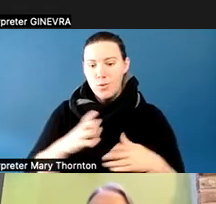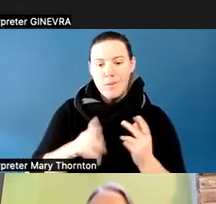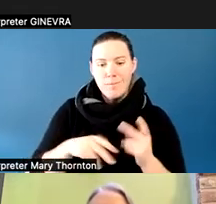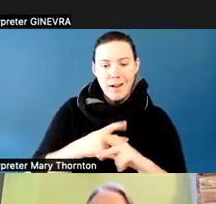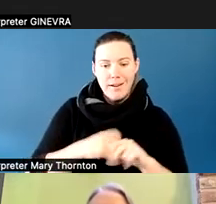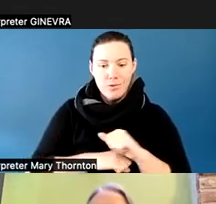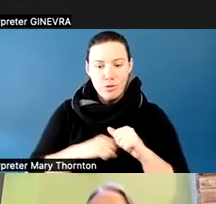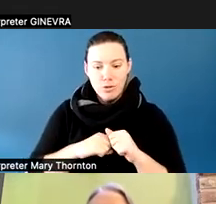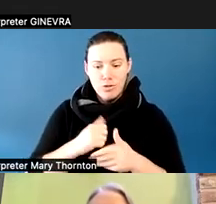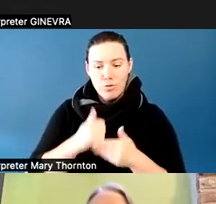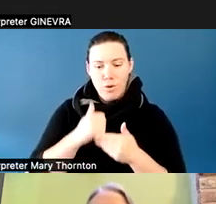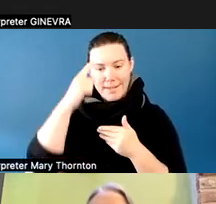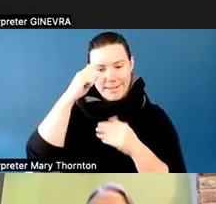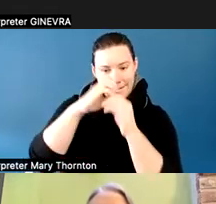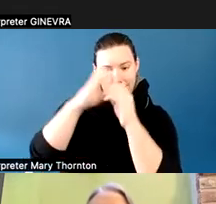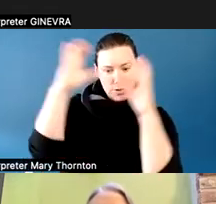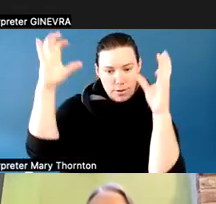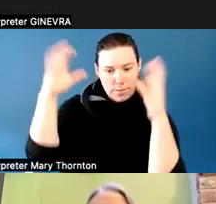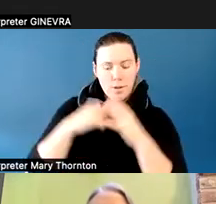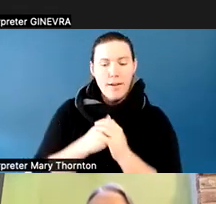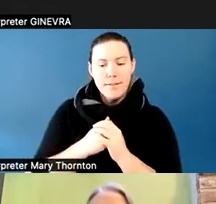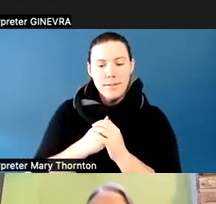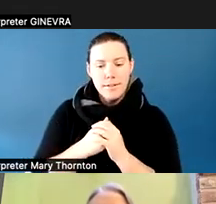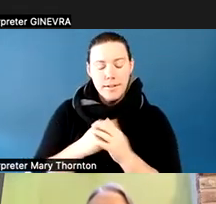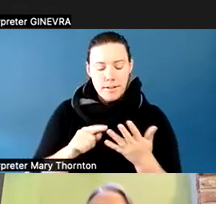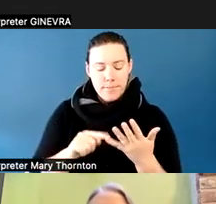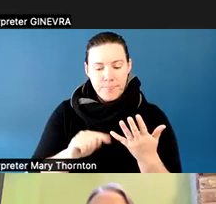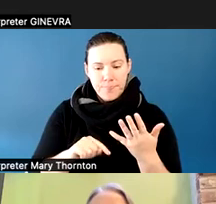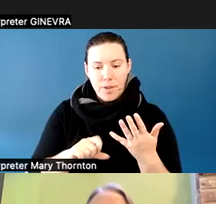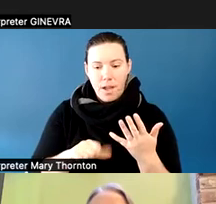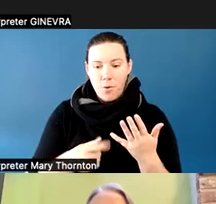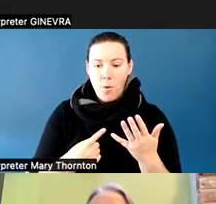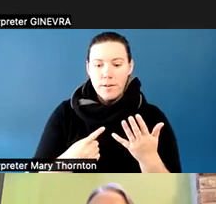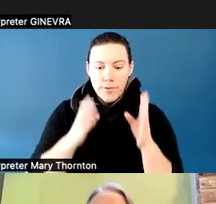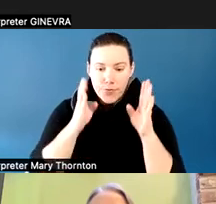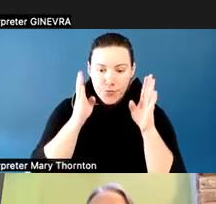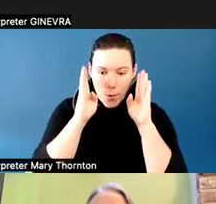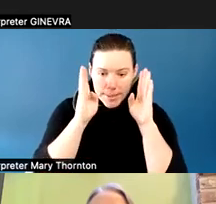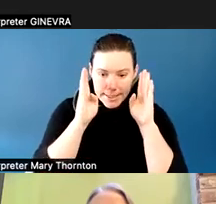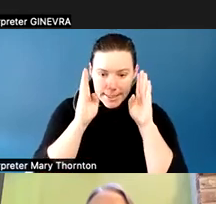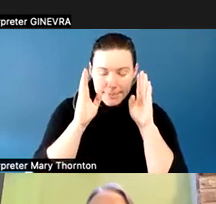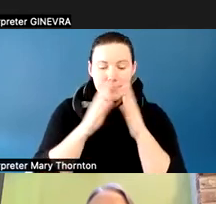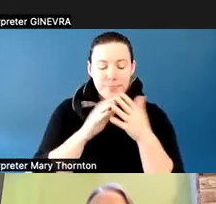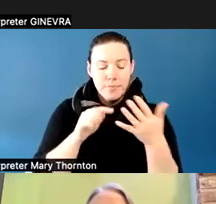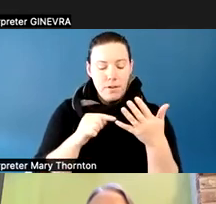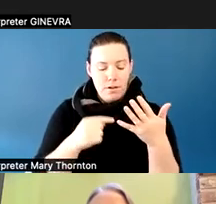Another one is focusing attention and listening. Another one is requesting other academic accommodations,